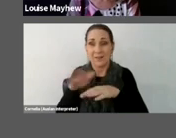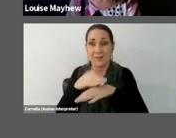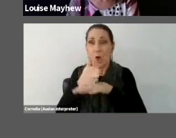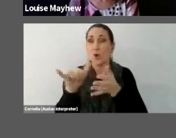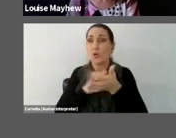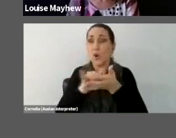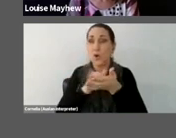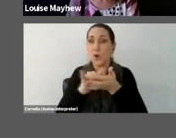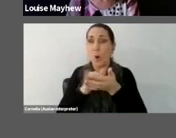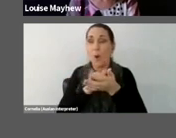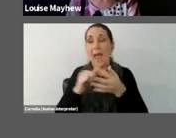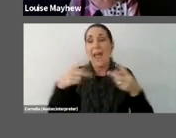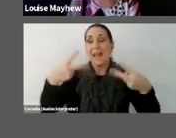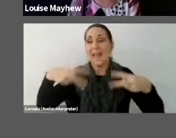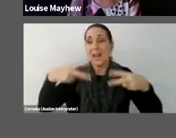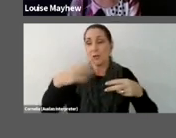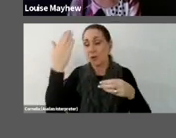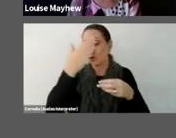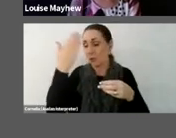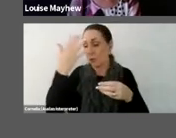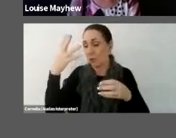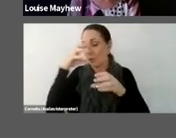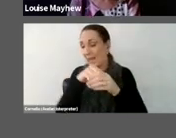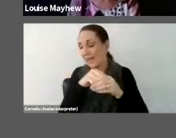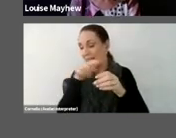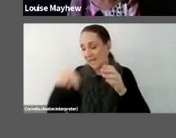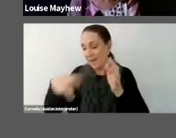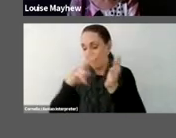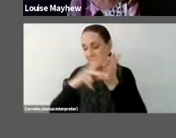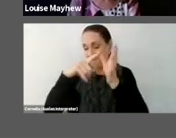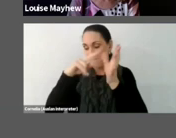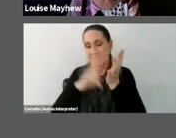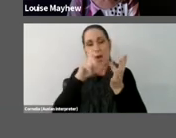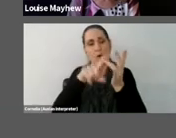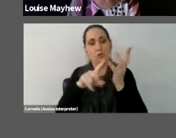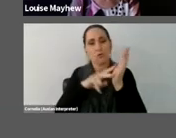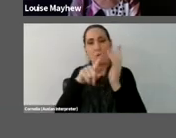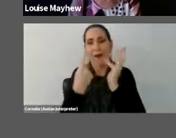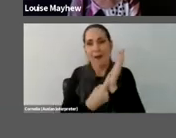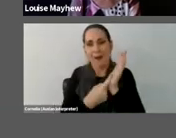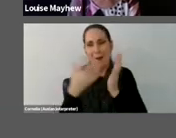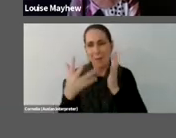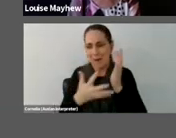Vancouver, which is a very long and intentionally very silly name for a